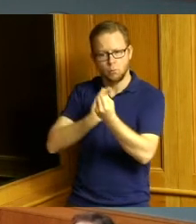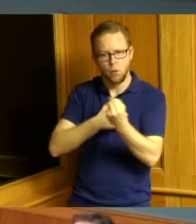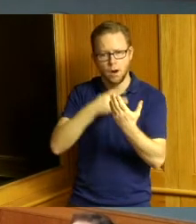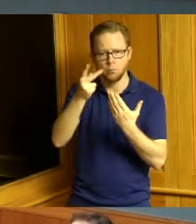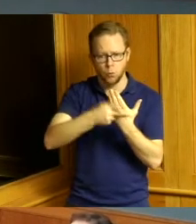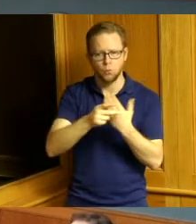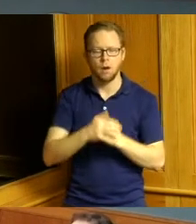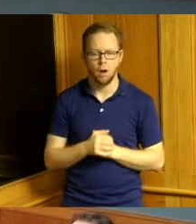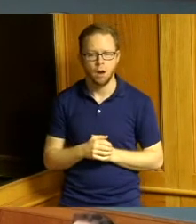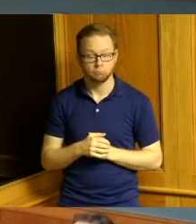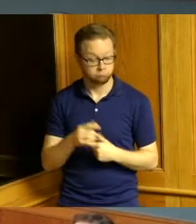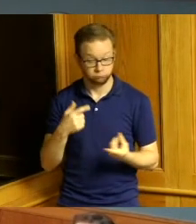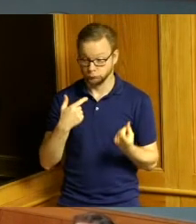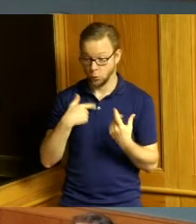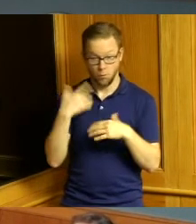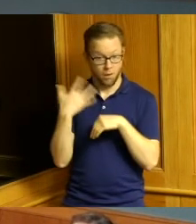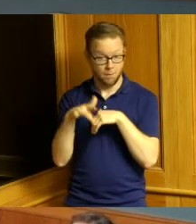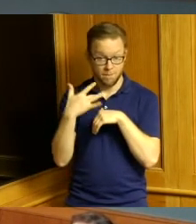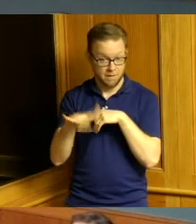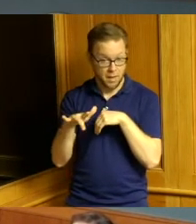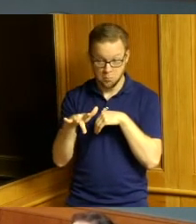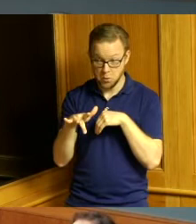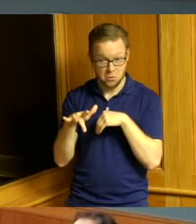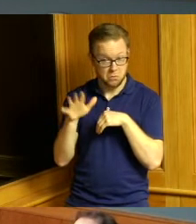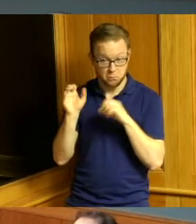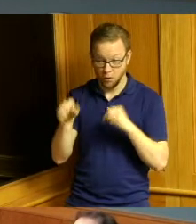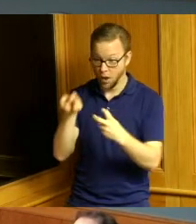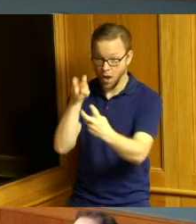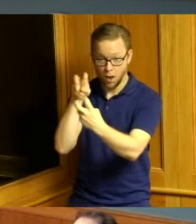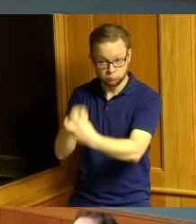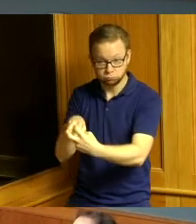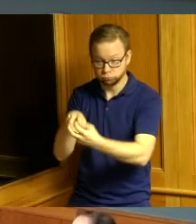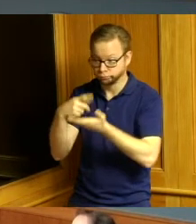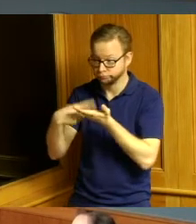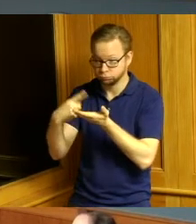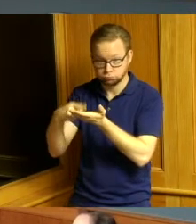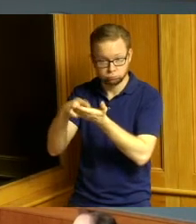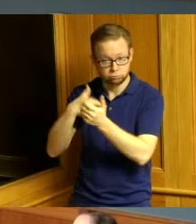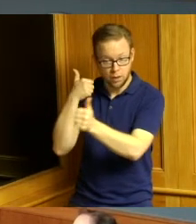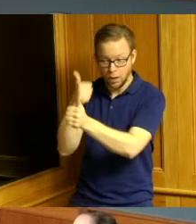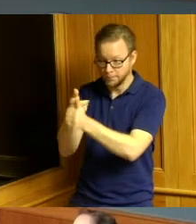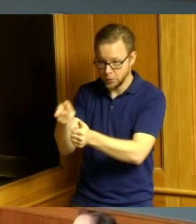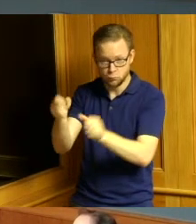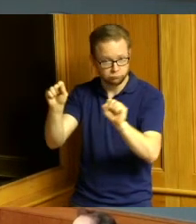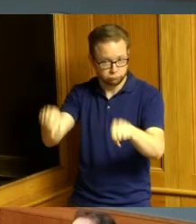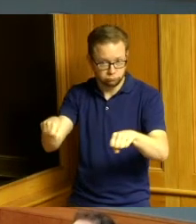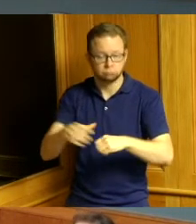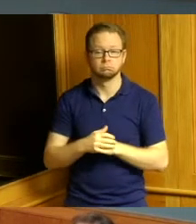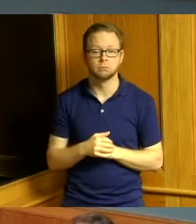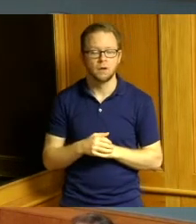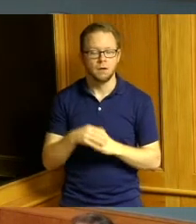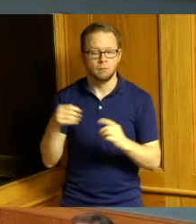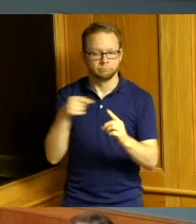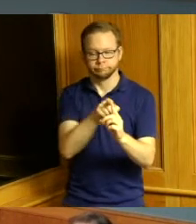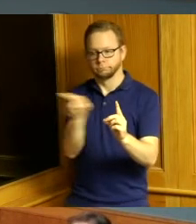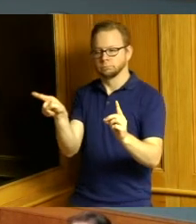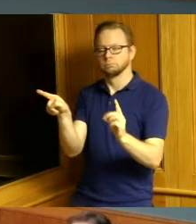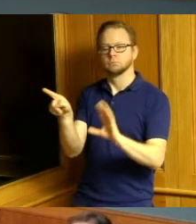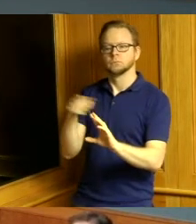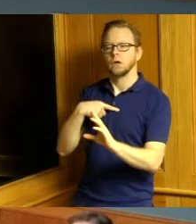and I'm available to bring you up to speed off topic I want to say I was reviewing the agenda